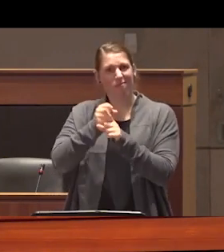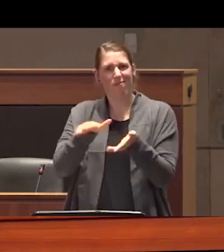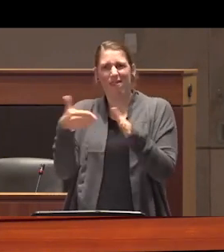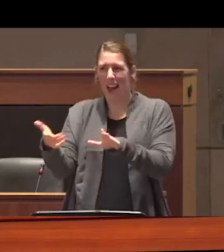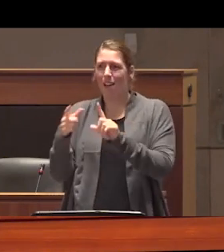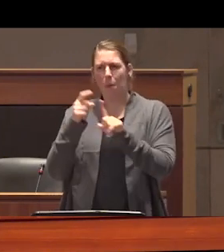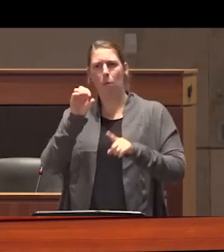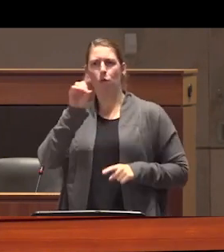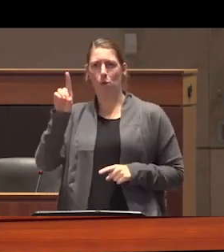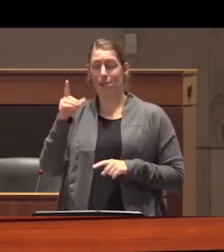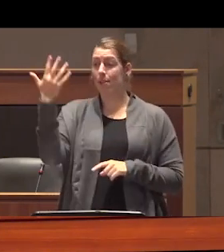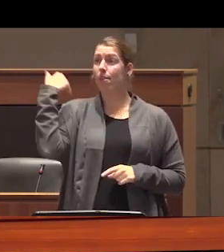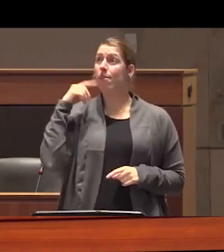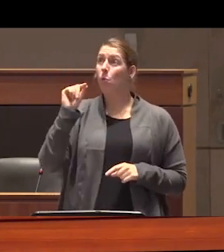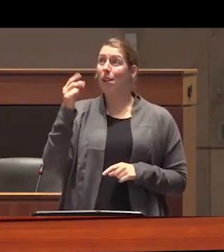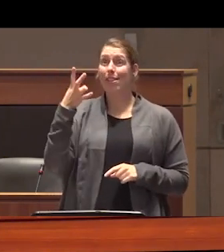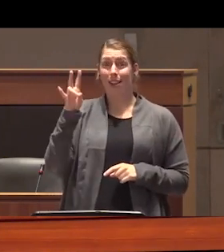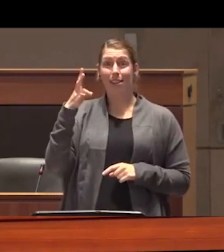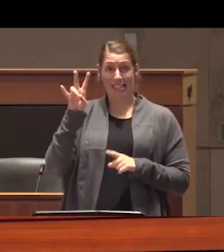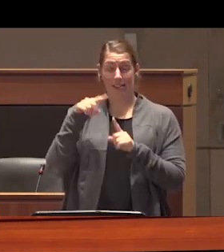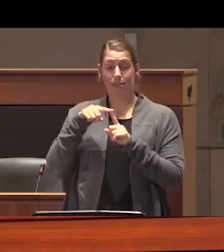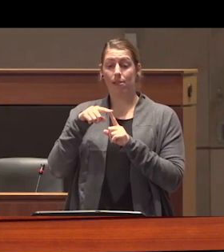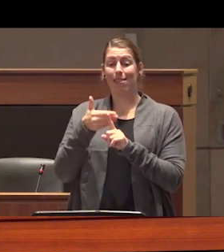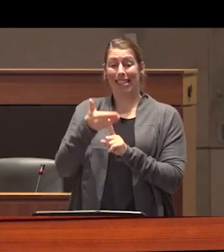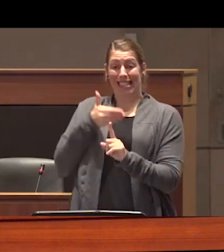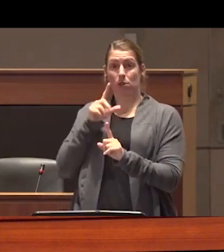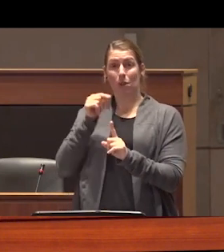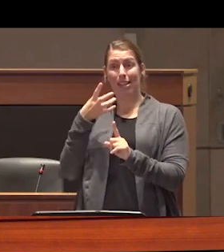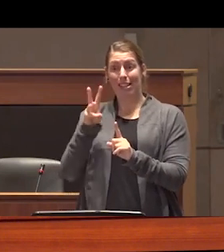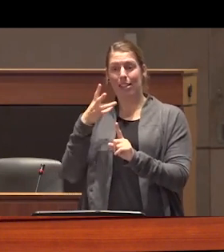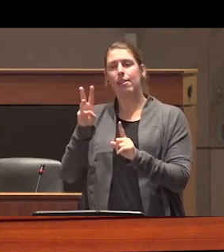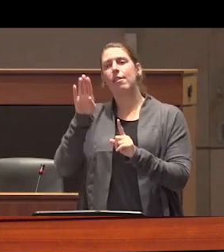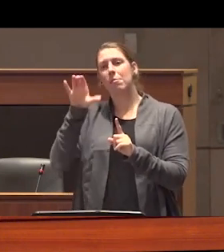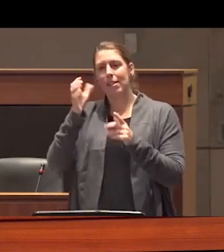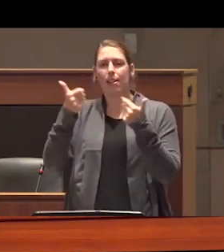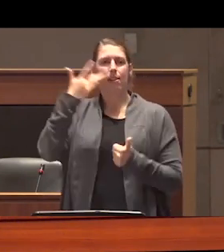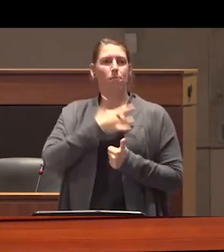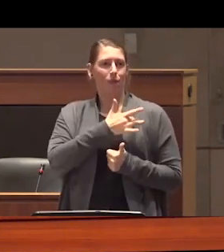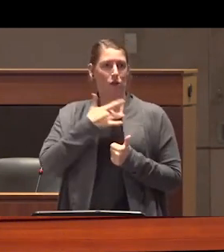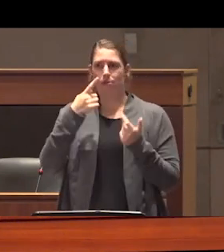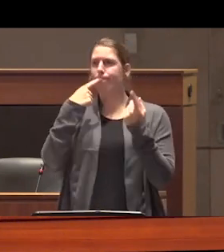and 2017 was the year after BC's provincial Health officer declared a provincewide public